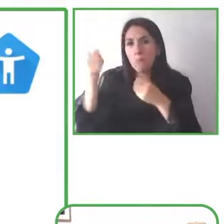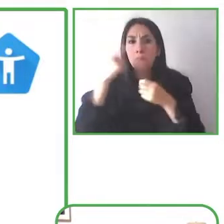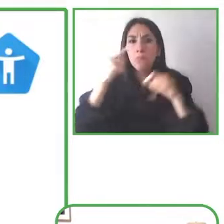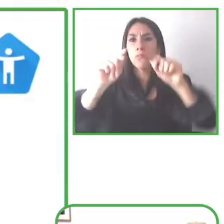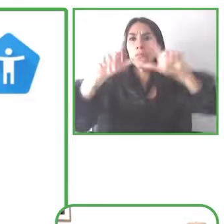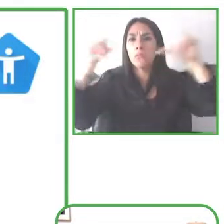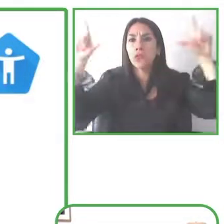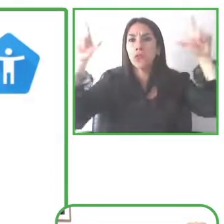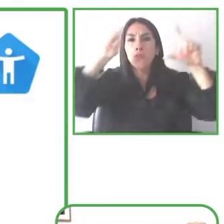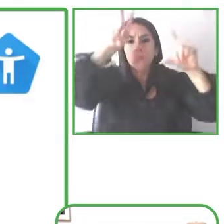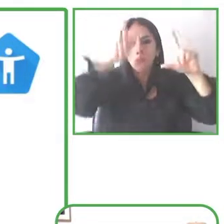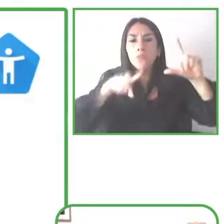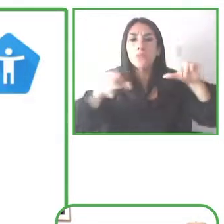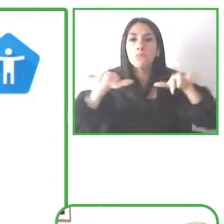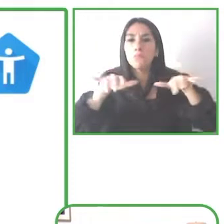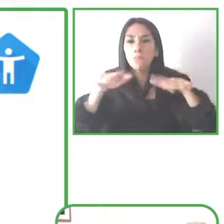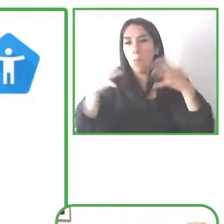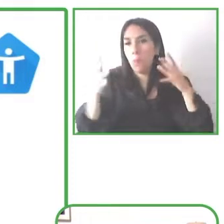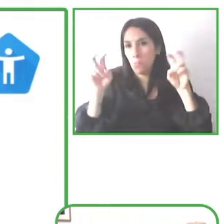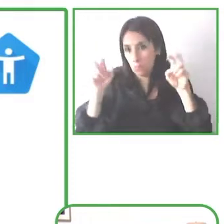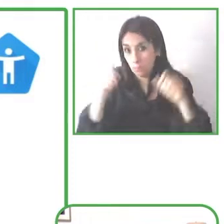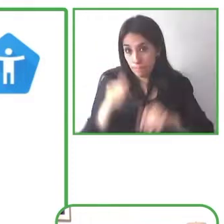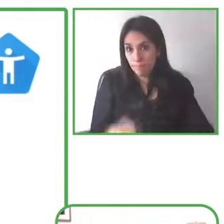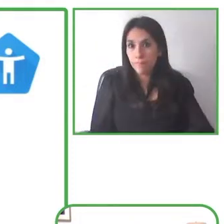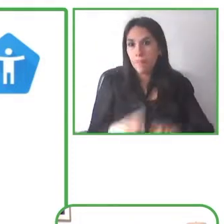in touch with teams and so on.